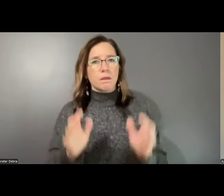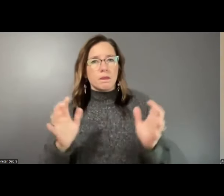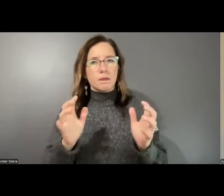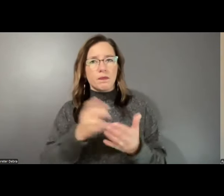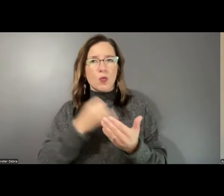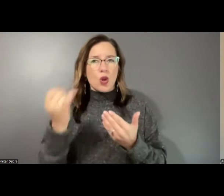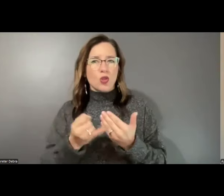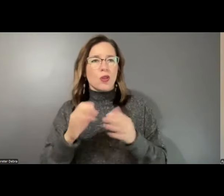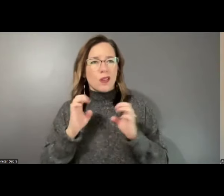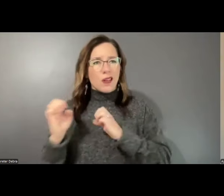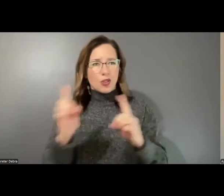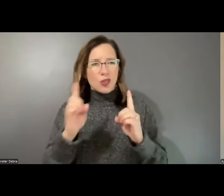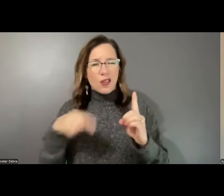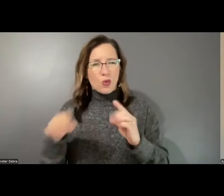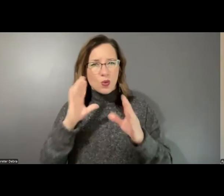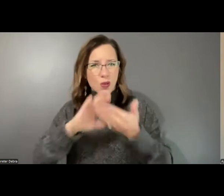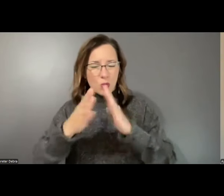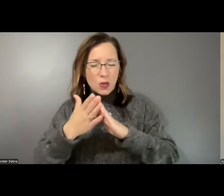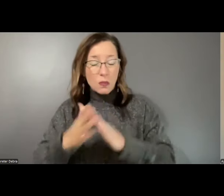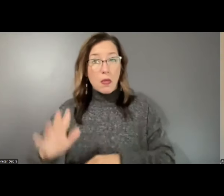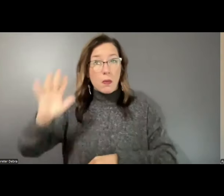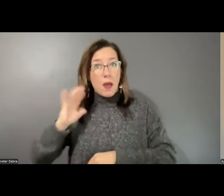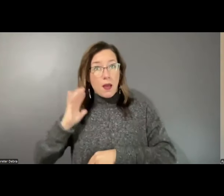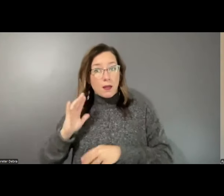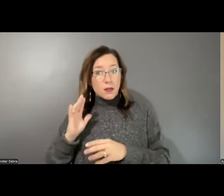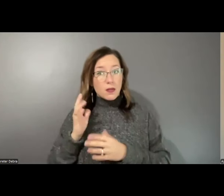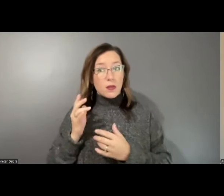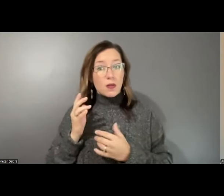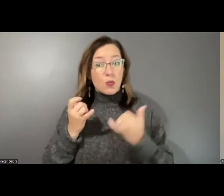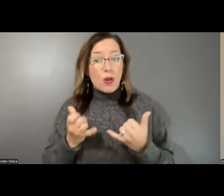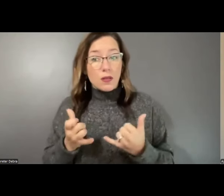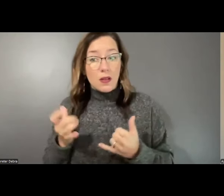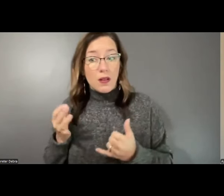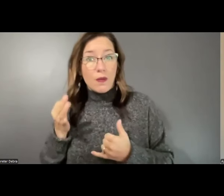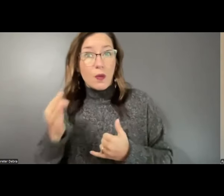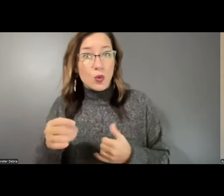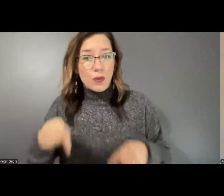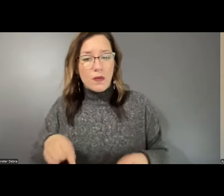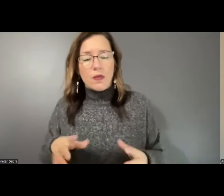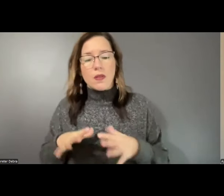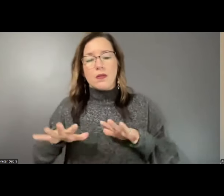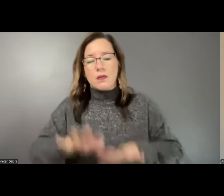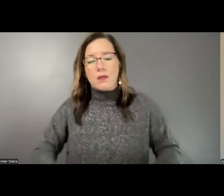in dialogue about the past, the present, and the future of our nation. In February,